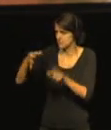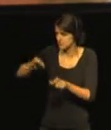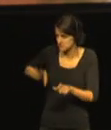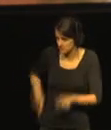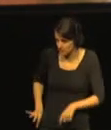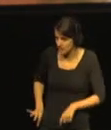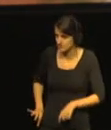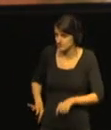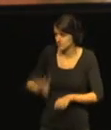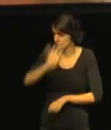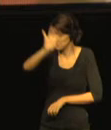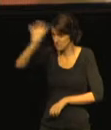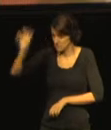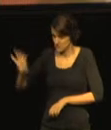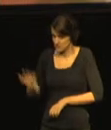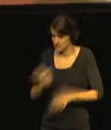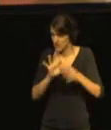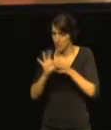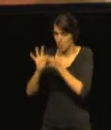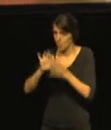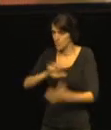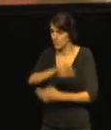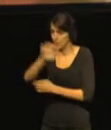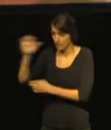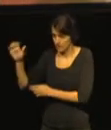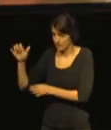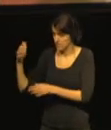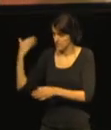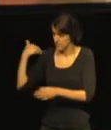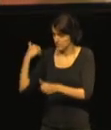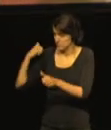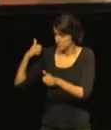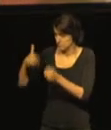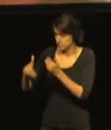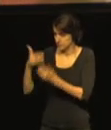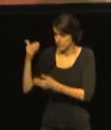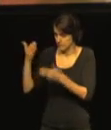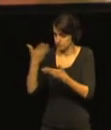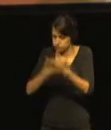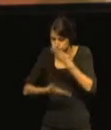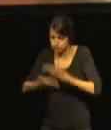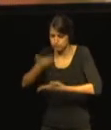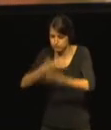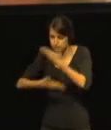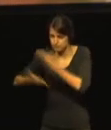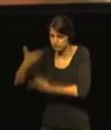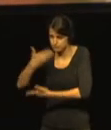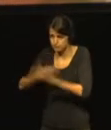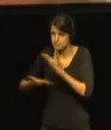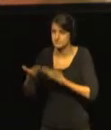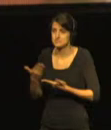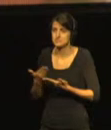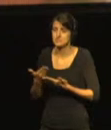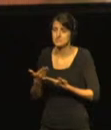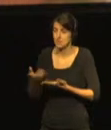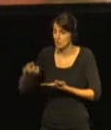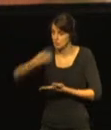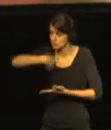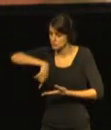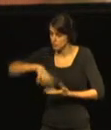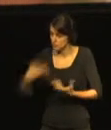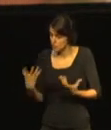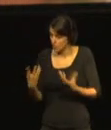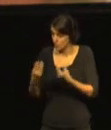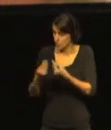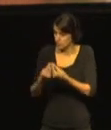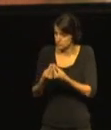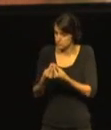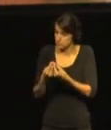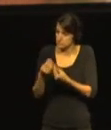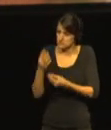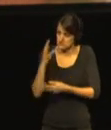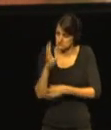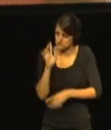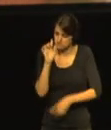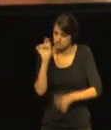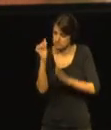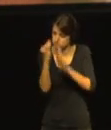began collaborating and together we identified some of the indicators of life quality.